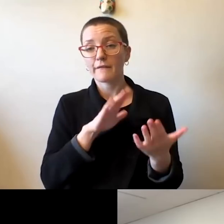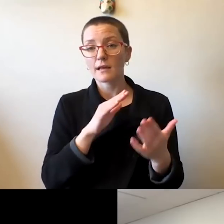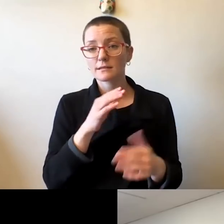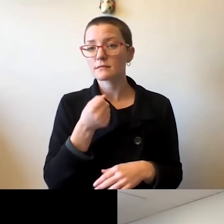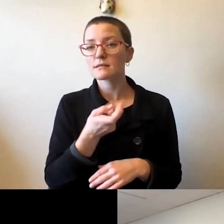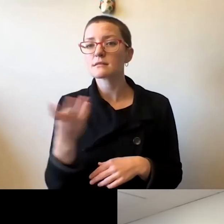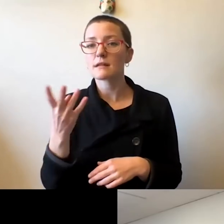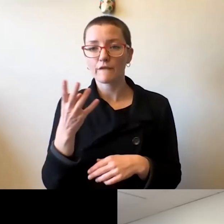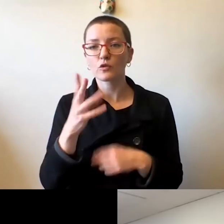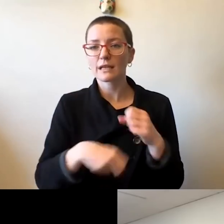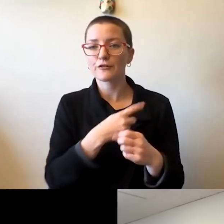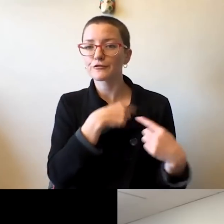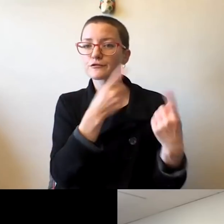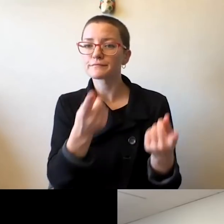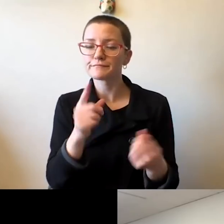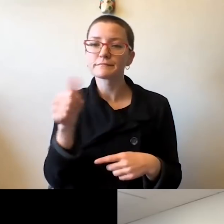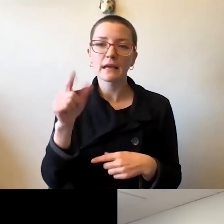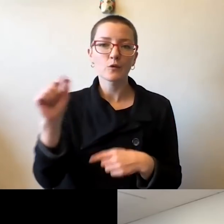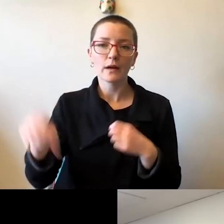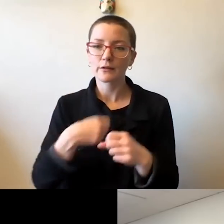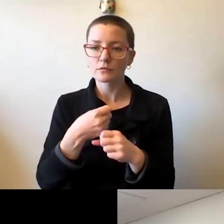I think most universities across this country have reported